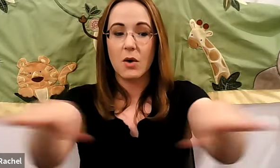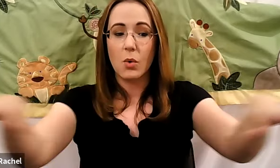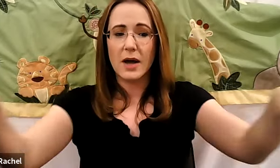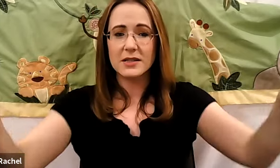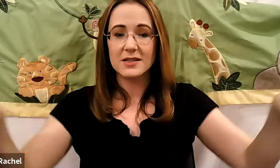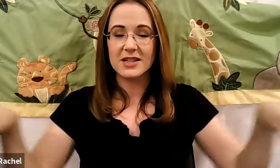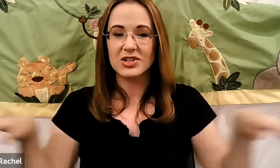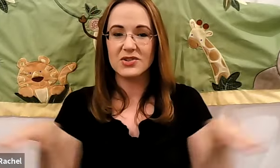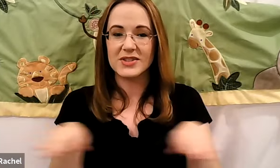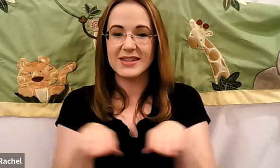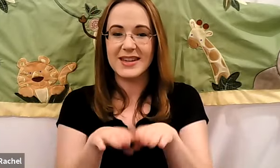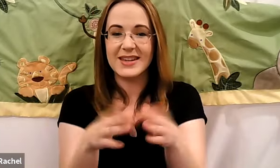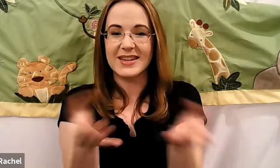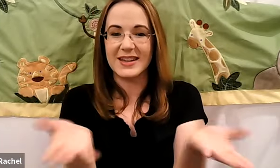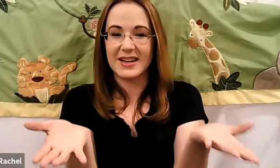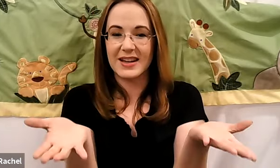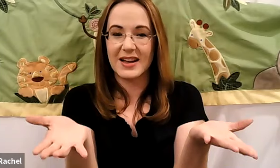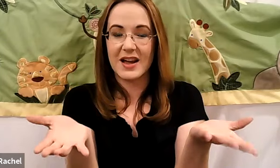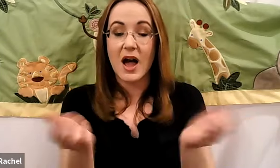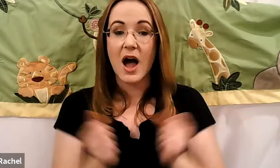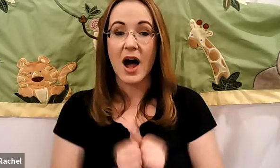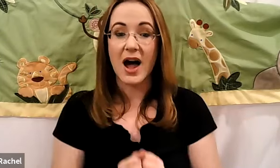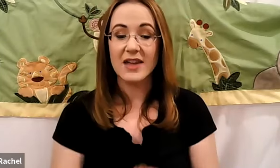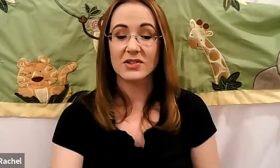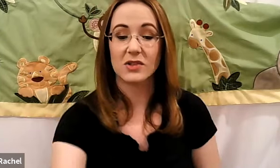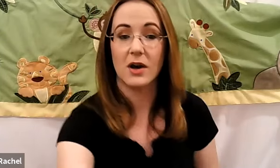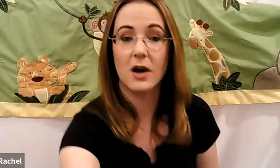Rachel: What did you see Rachel: I saw